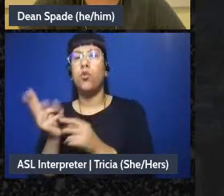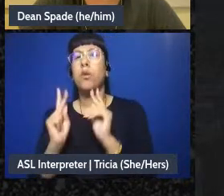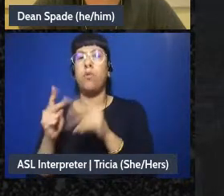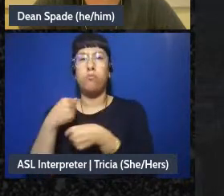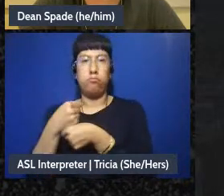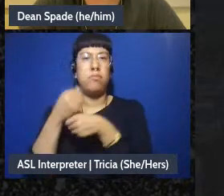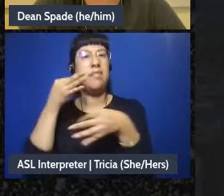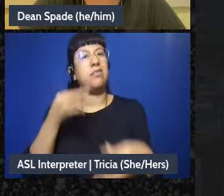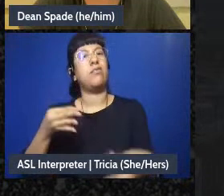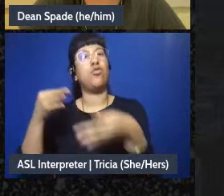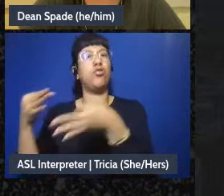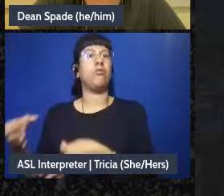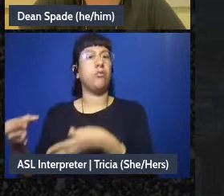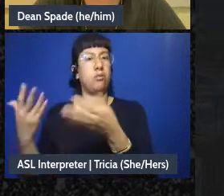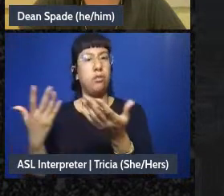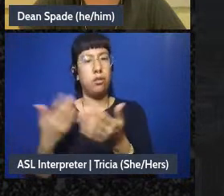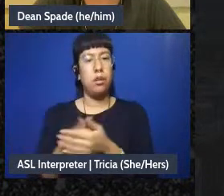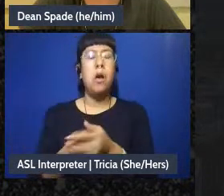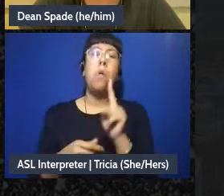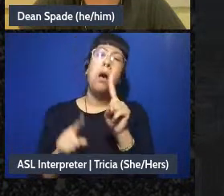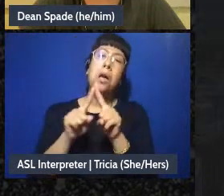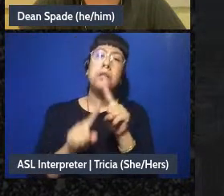A lot of groups that are one to five or five to ten people